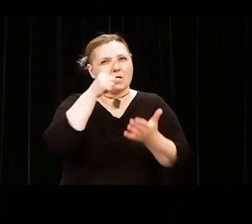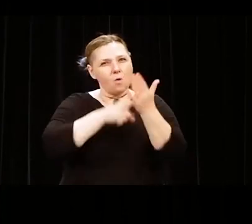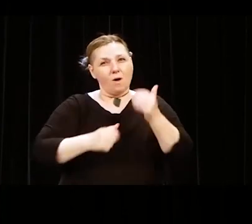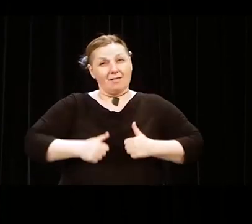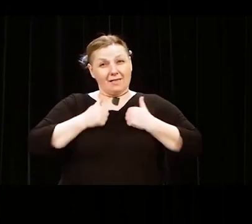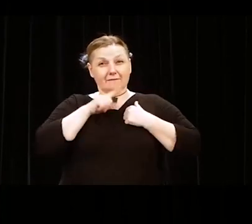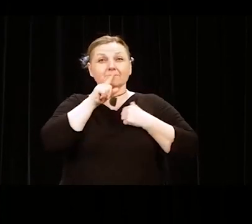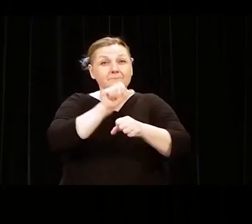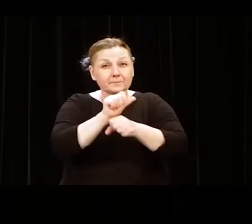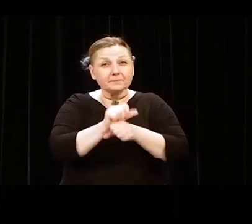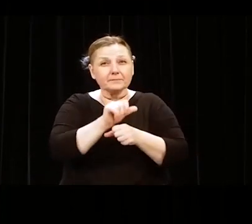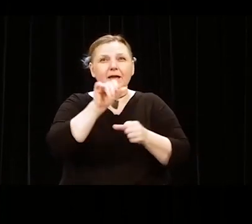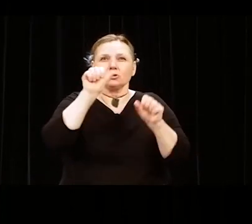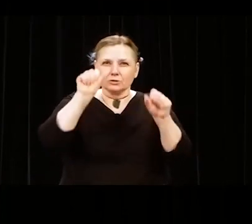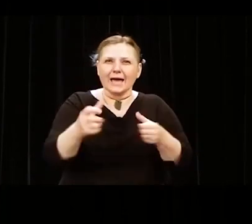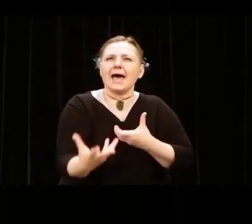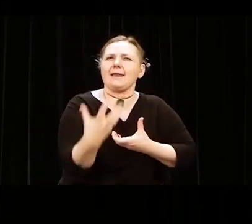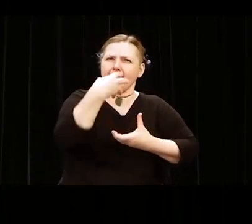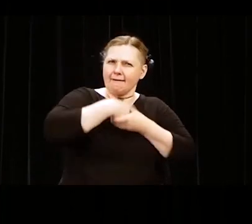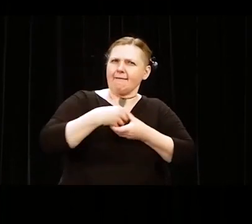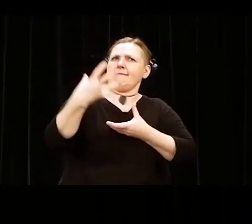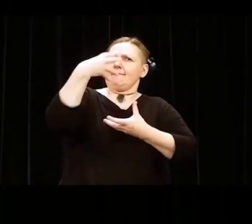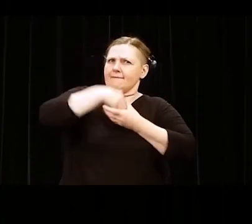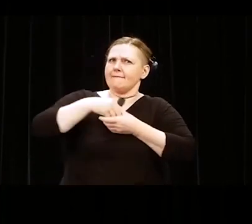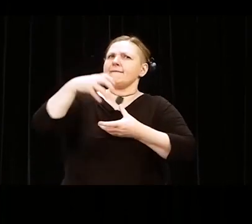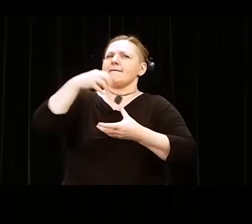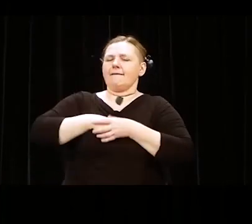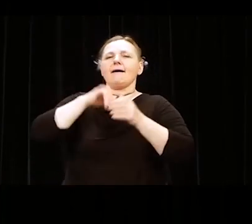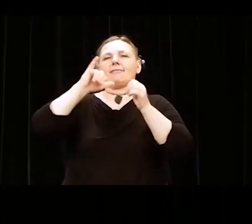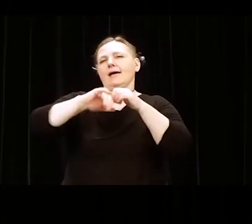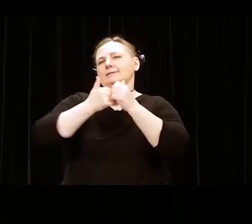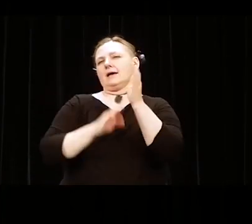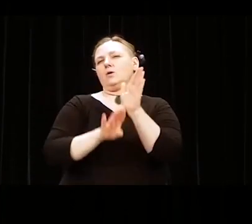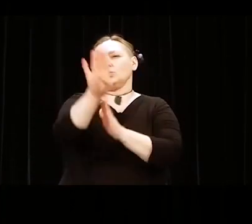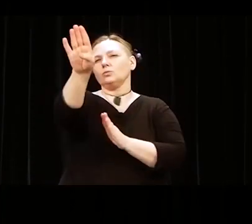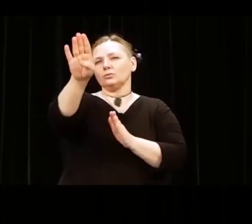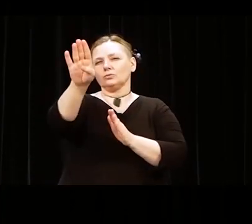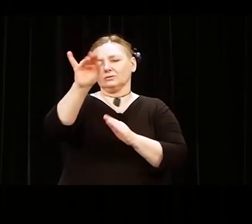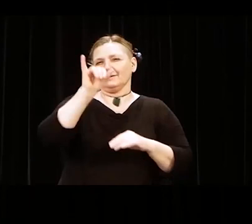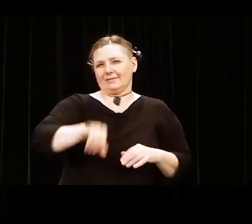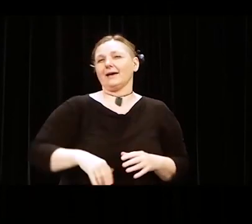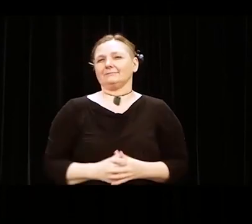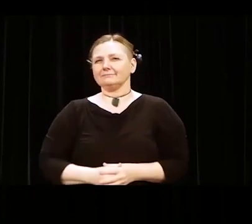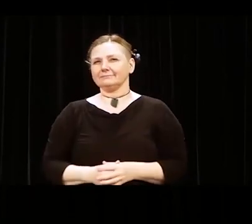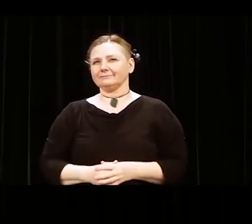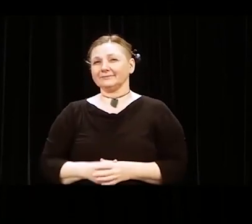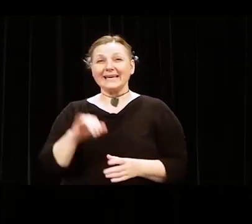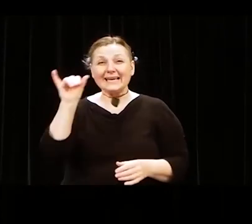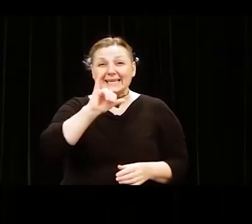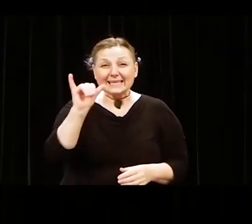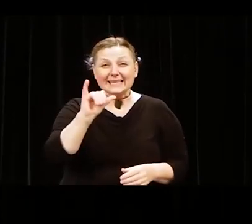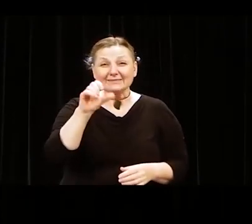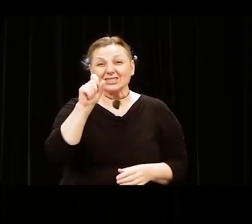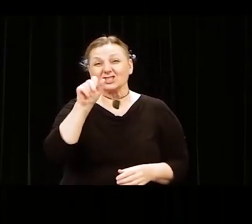Learn from your mistakes and be better as a result of them. Even Yoda said the greatest teacher failure is.